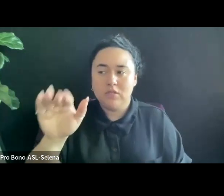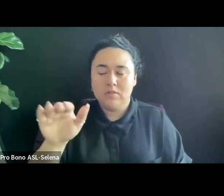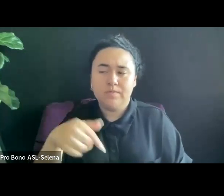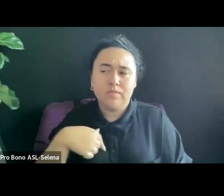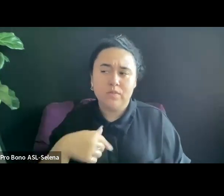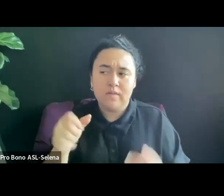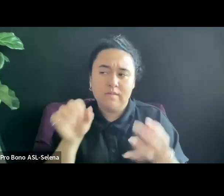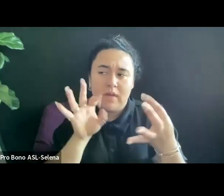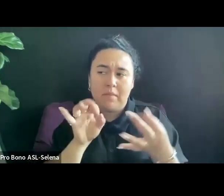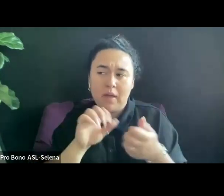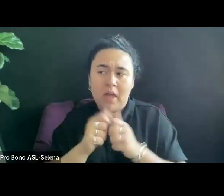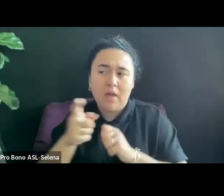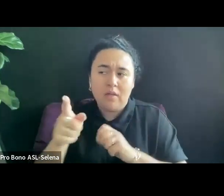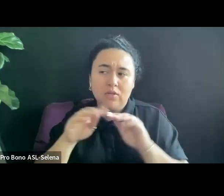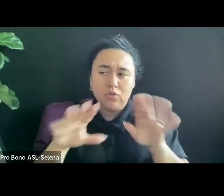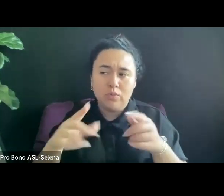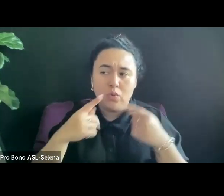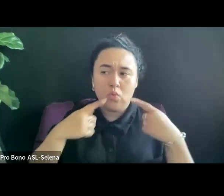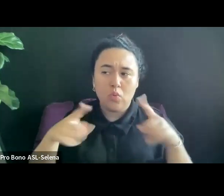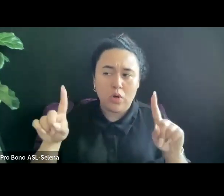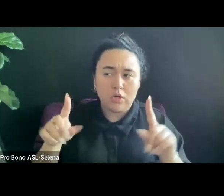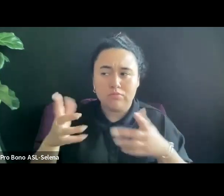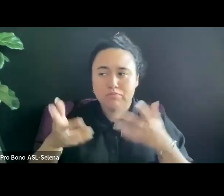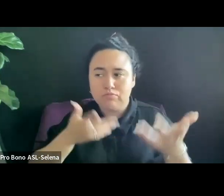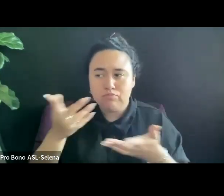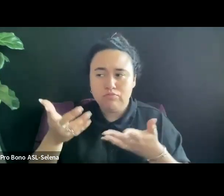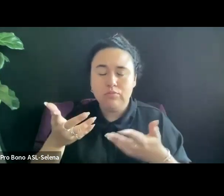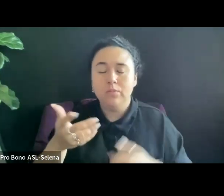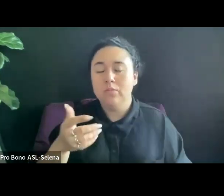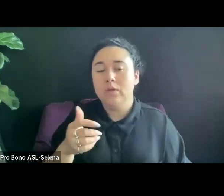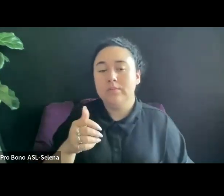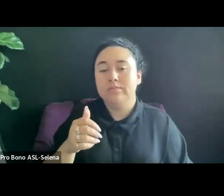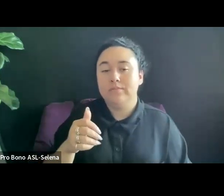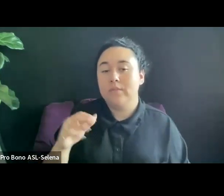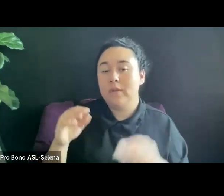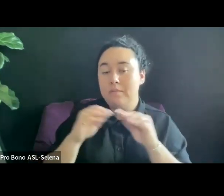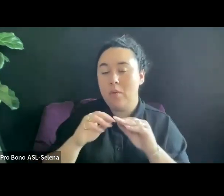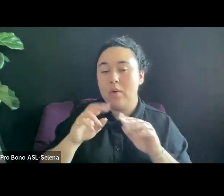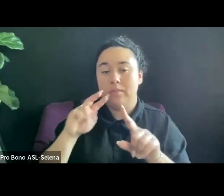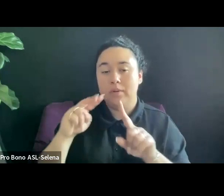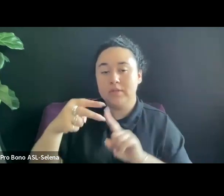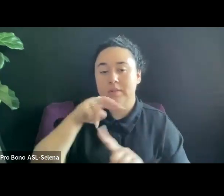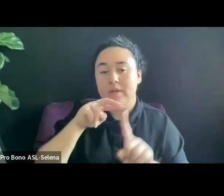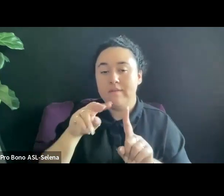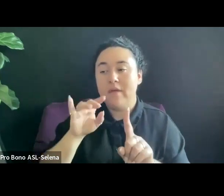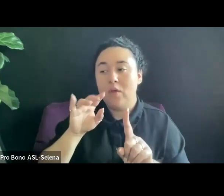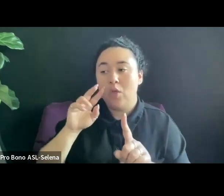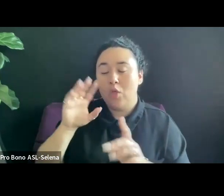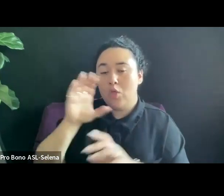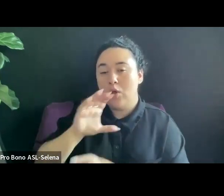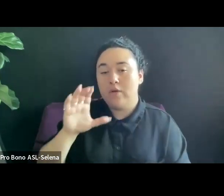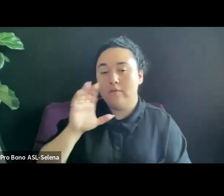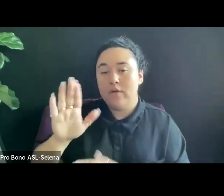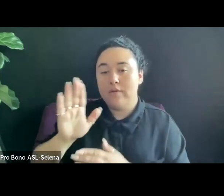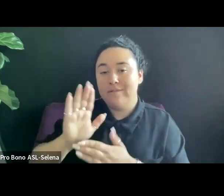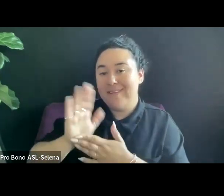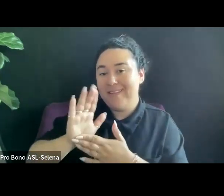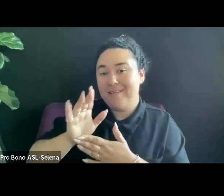YOU'LL GET EVEN MORE INSIGHT IF YOU LOOK FOR A FILM ON THEIR SITE THAT IS AT LEAST THREE YEARS OLD